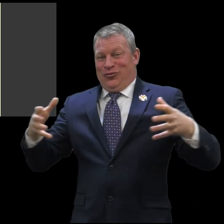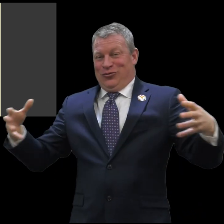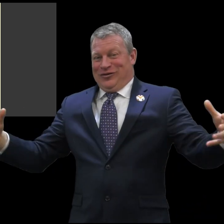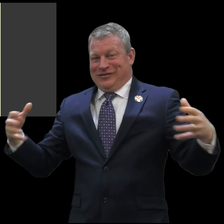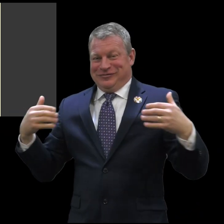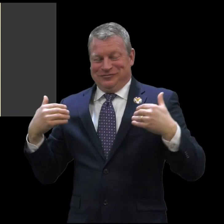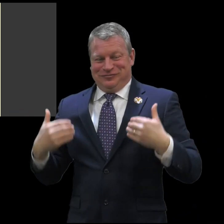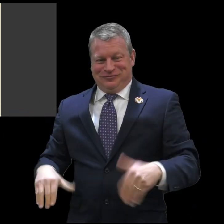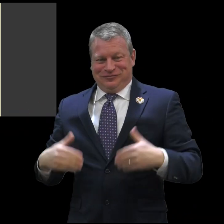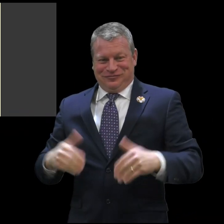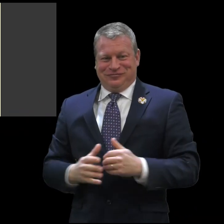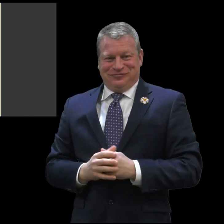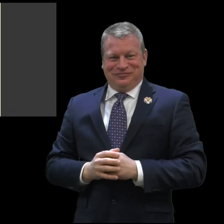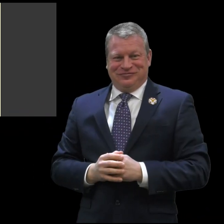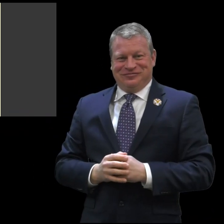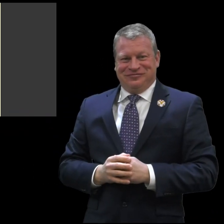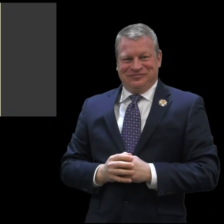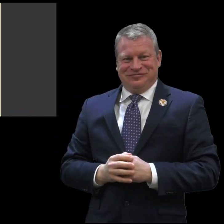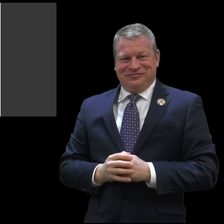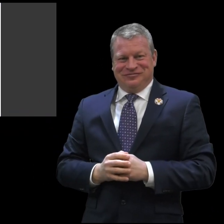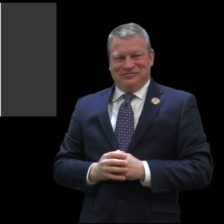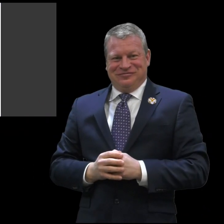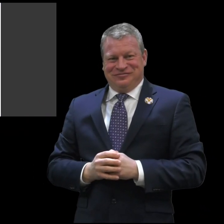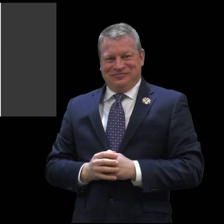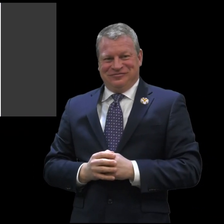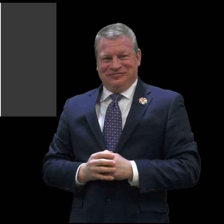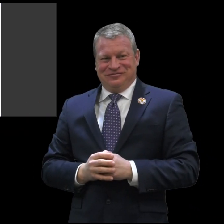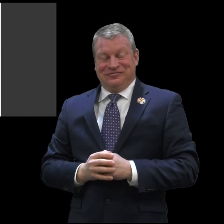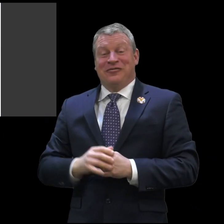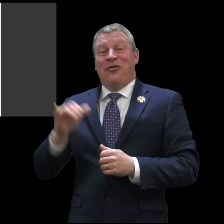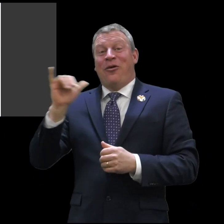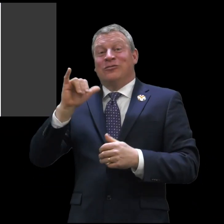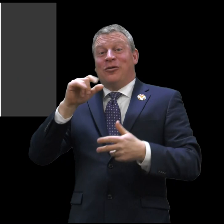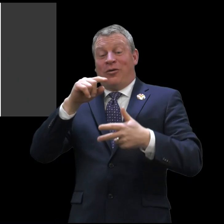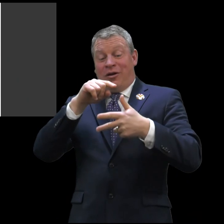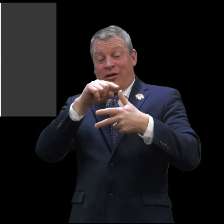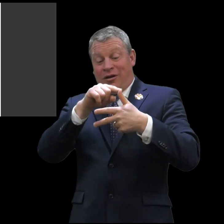Bella. The camp program has really grown over the years.